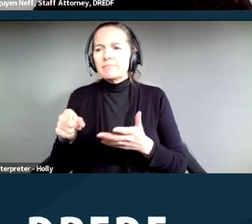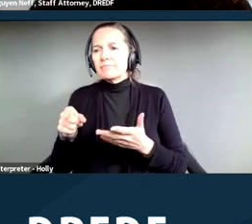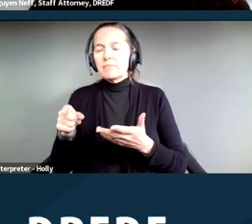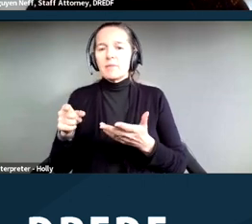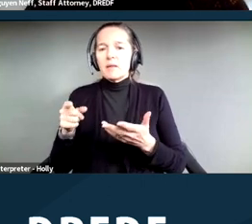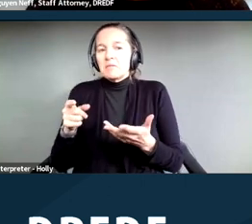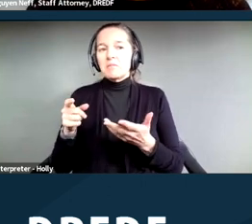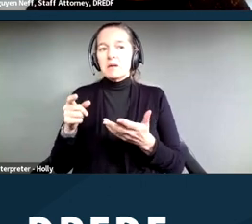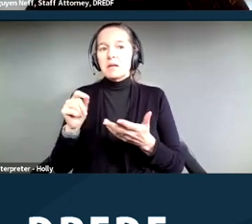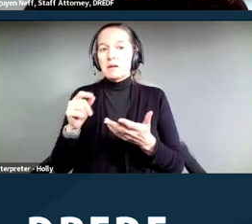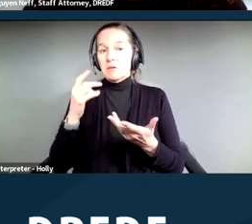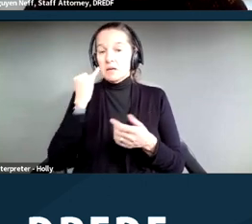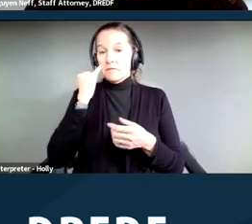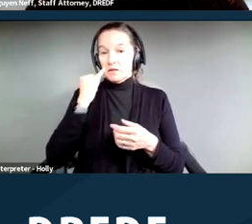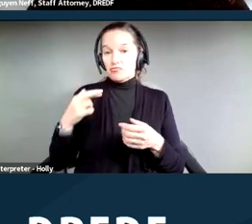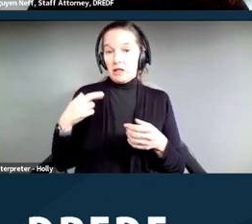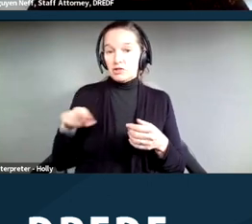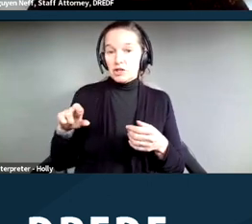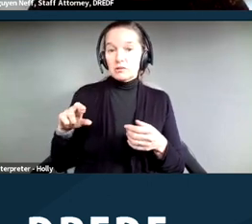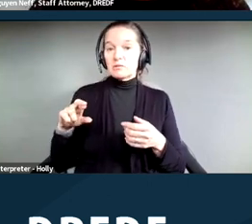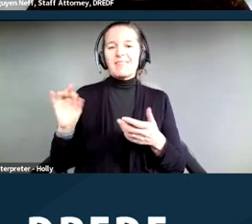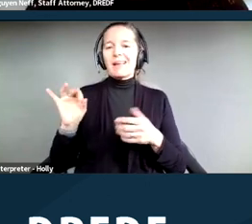if it's a religious organization, a church or something like that, they may be exempt